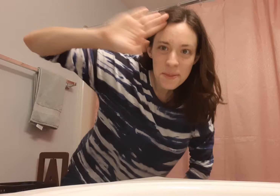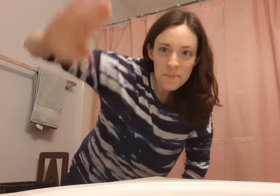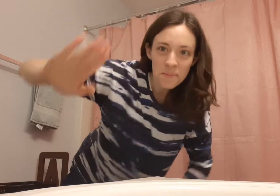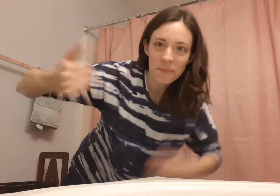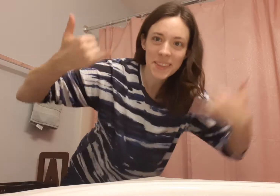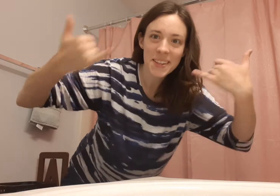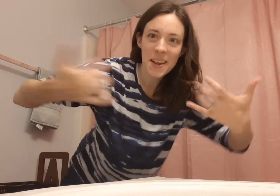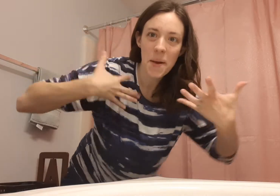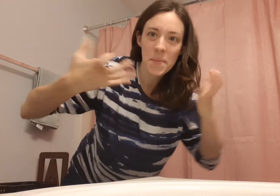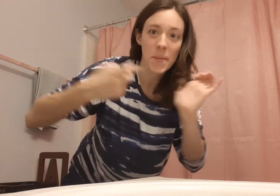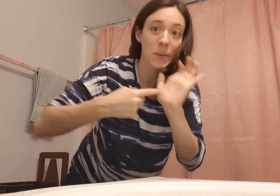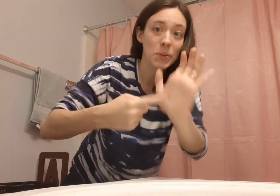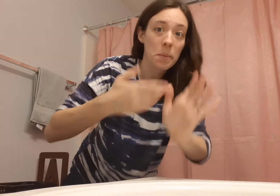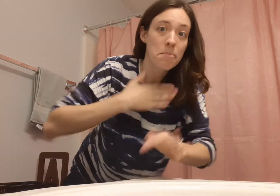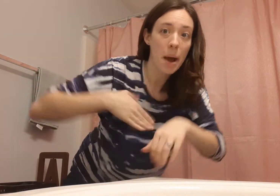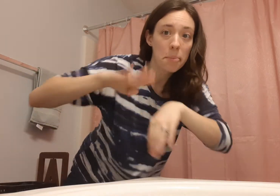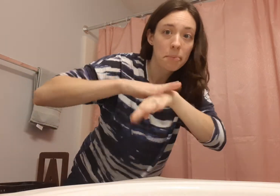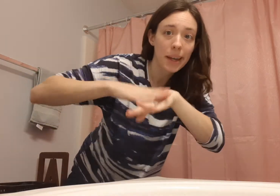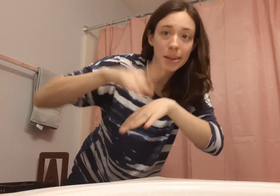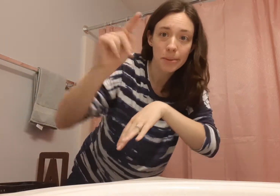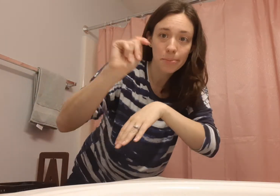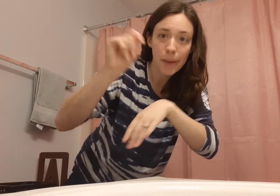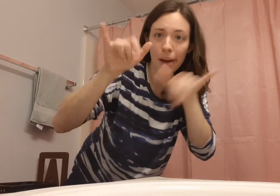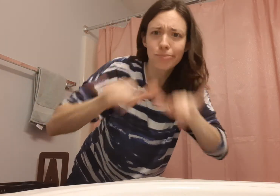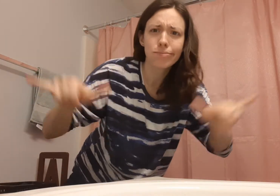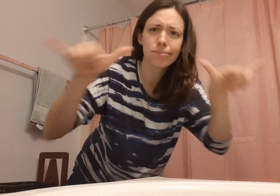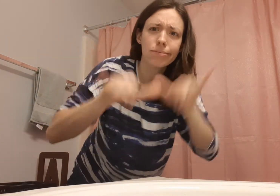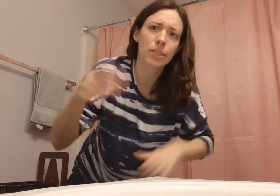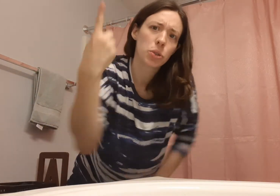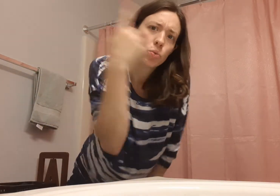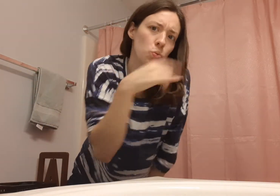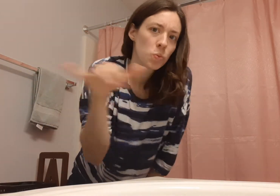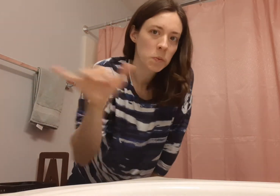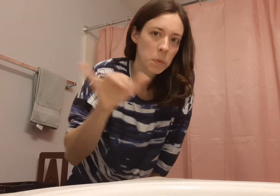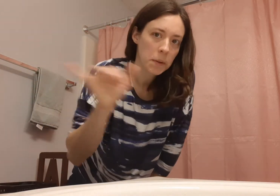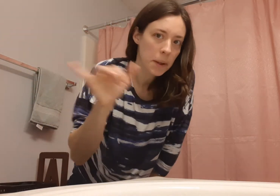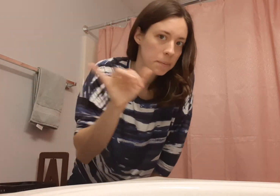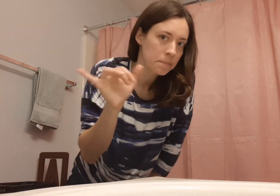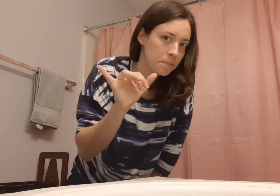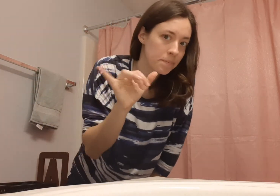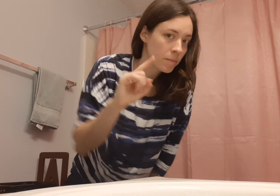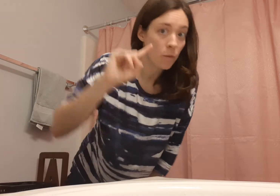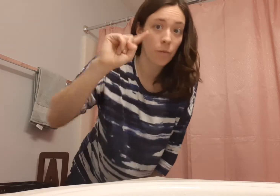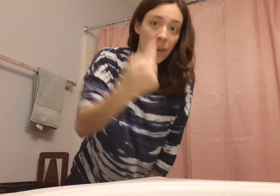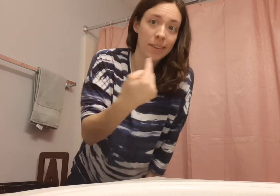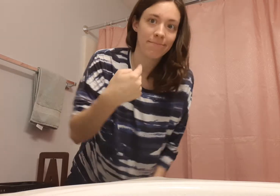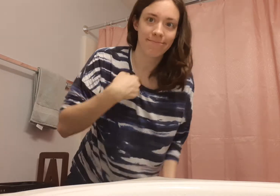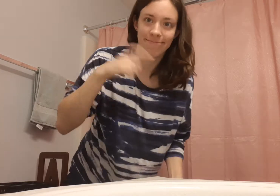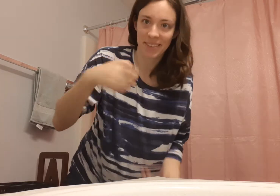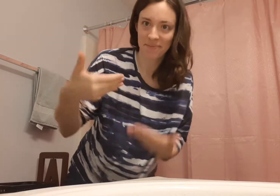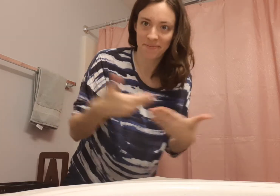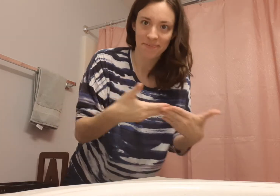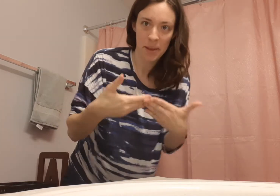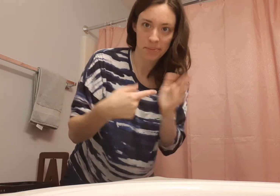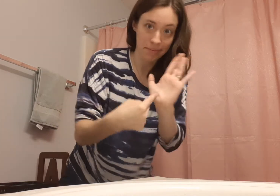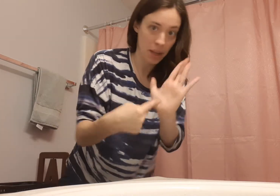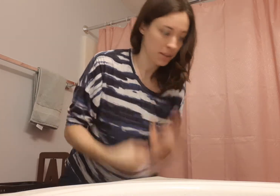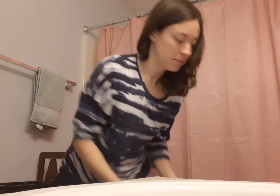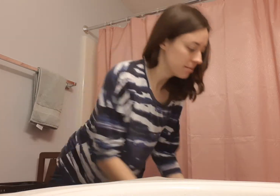Hello! Today I'm going to show you a basic potty routine If you're wondering what it looks like. First I need my baby to model.